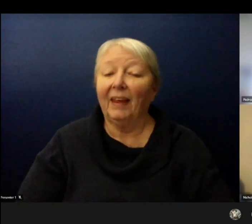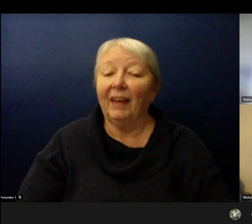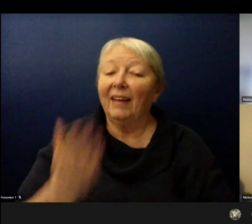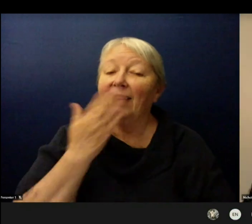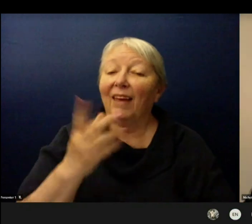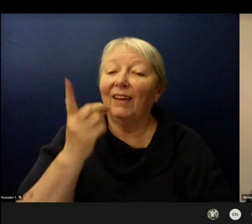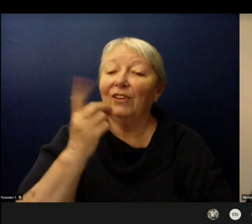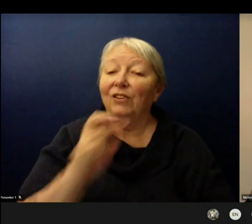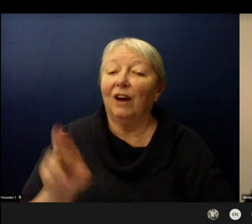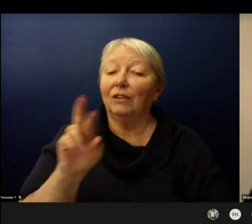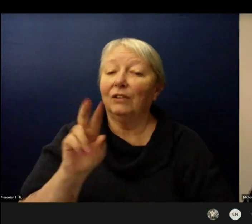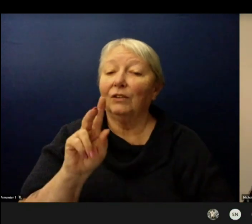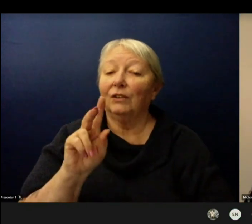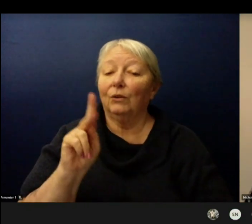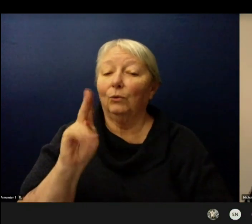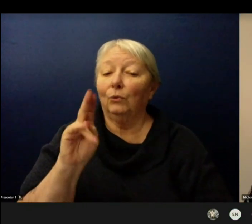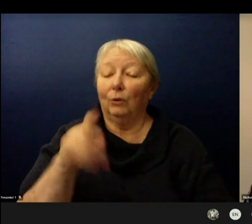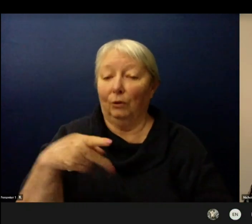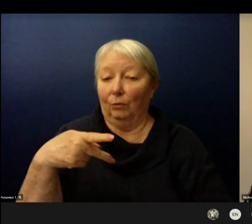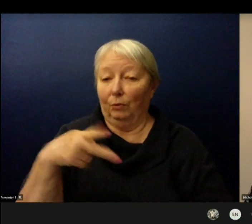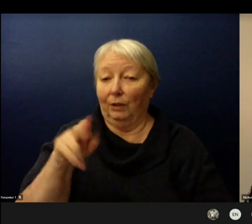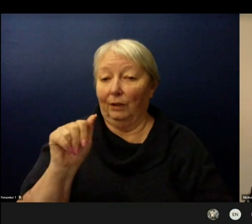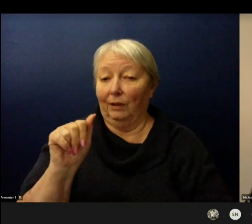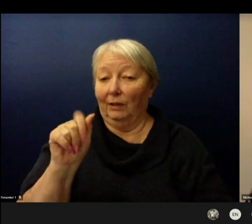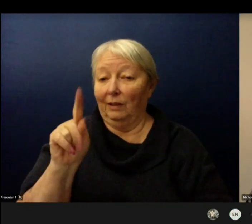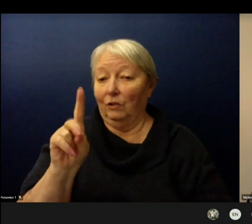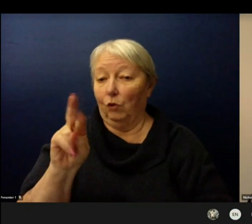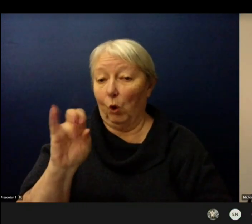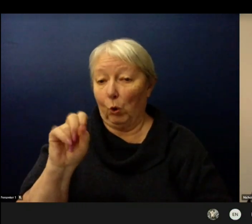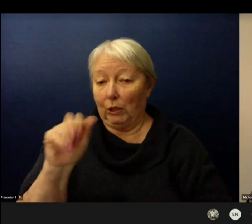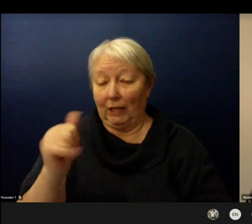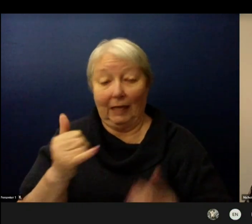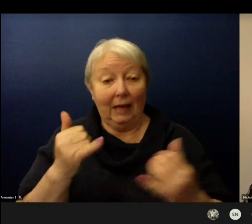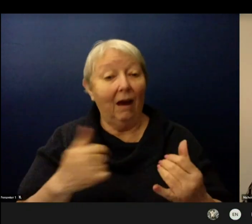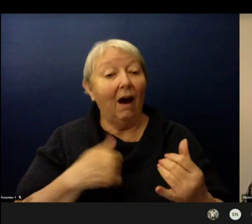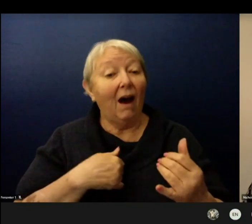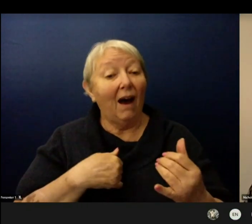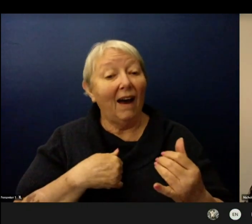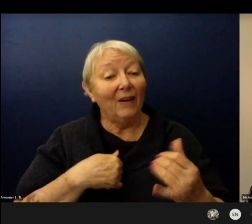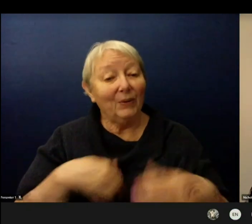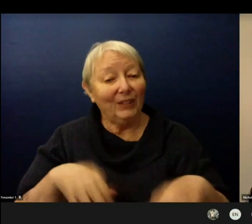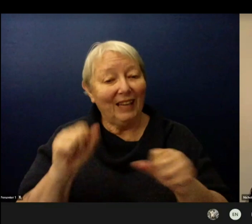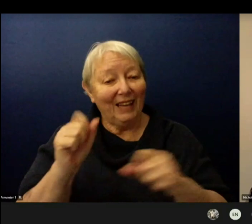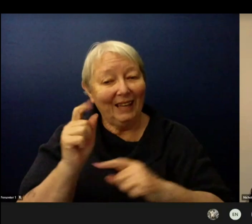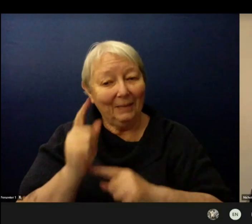I am going to just take a few moments here to share an overview of the health and safety protocols